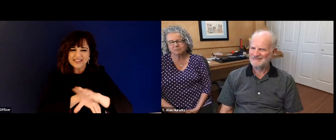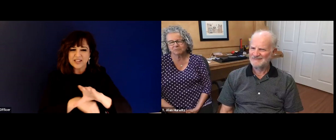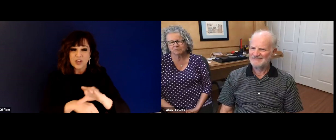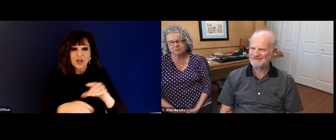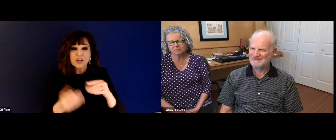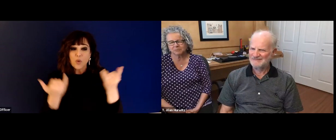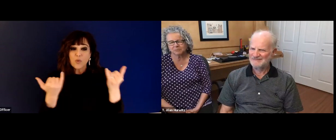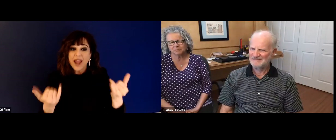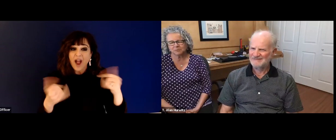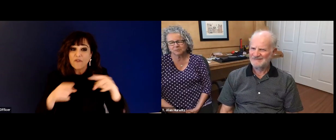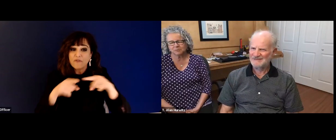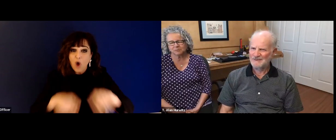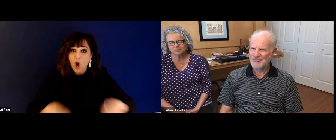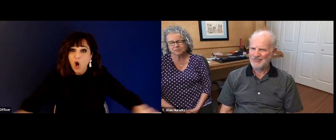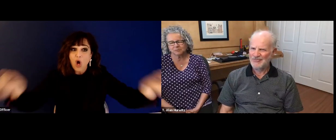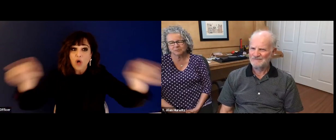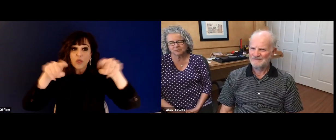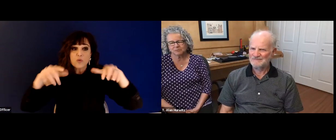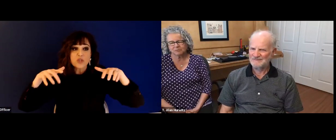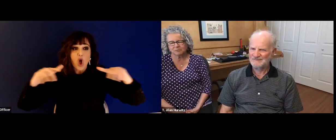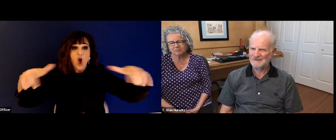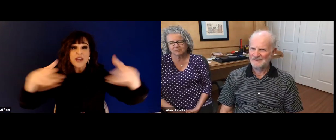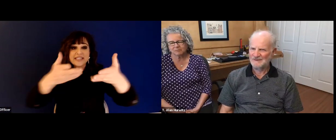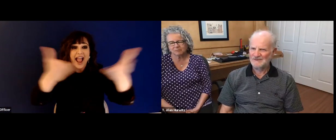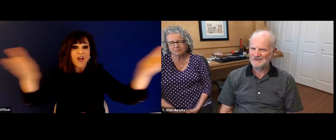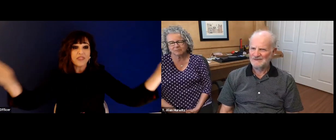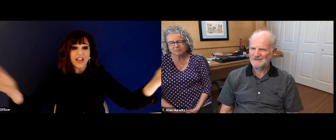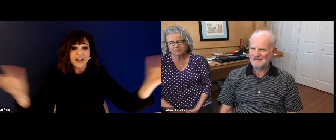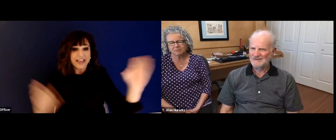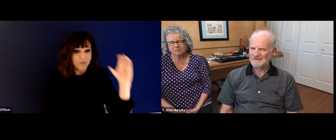there's a great message there as well. And I'm glad that you